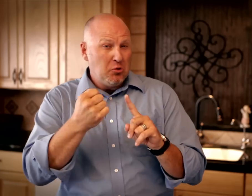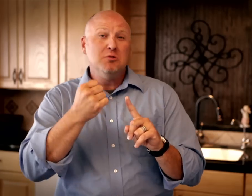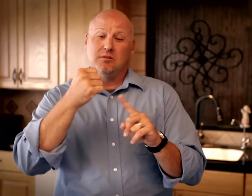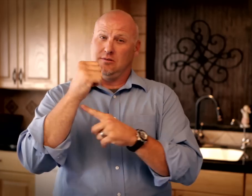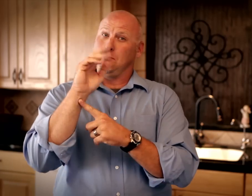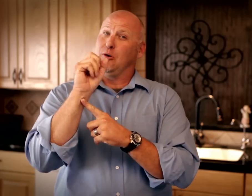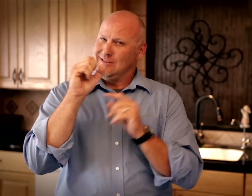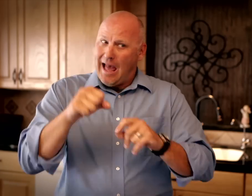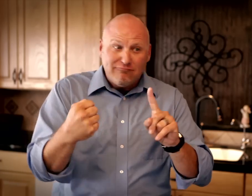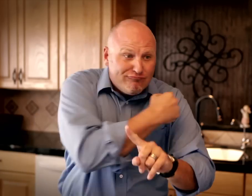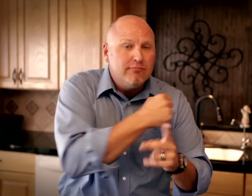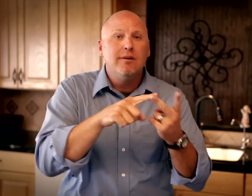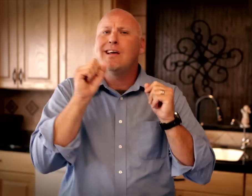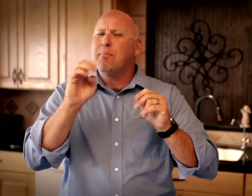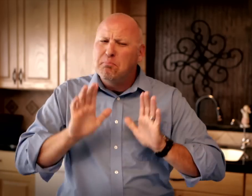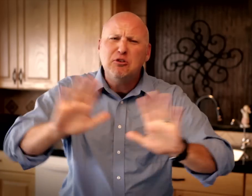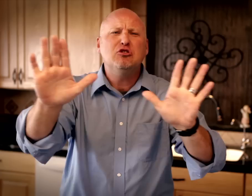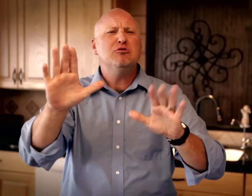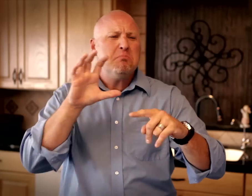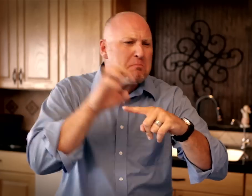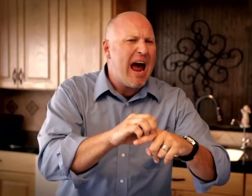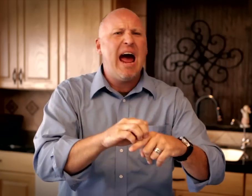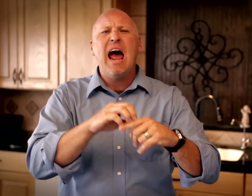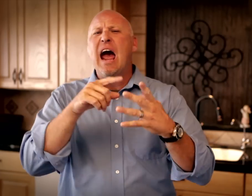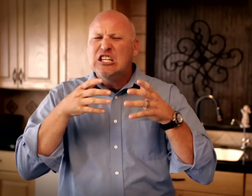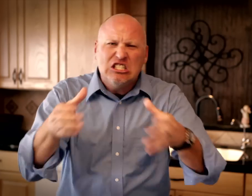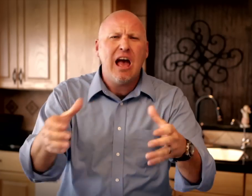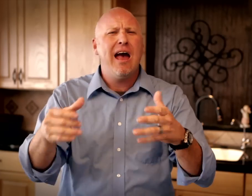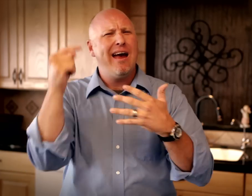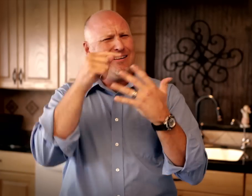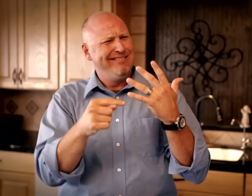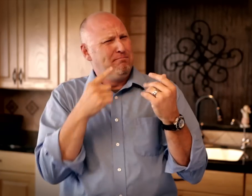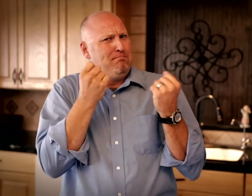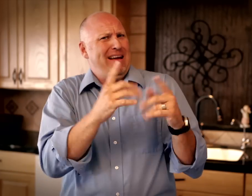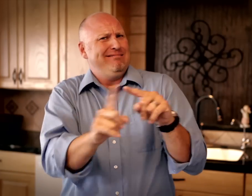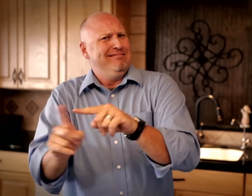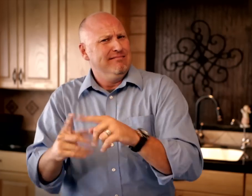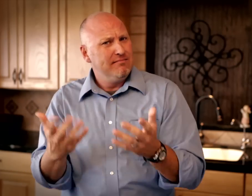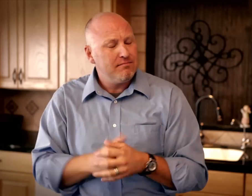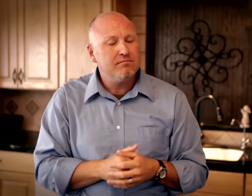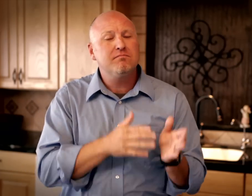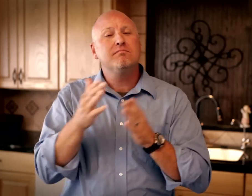Physical abuse may include hitting, pushing, biting, shaking, and many more.